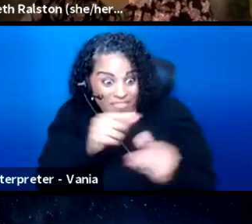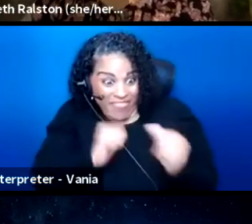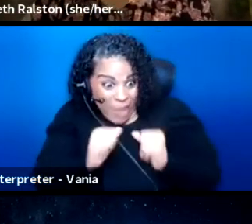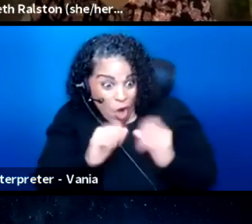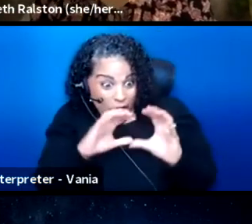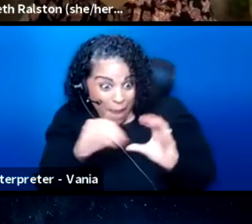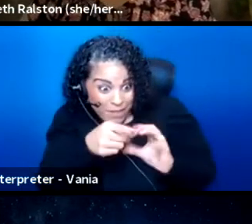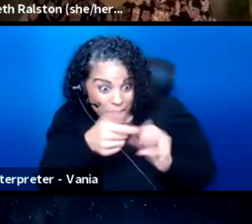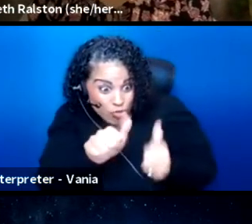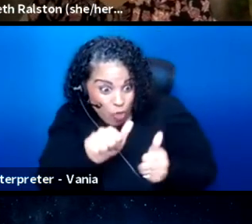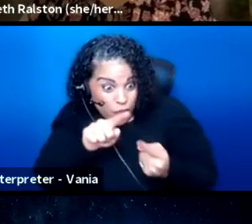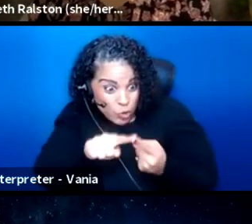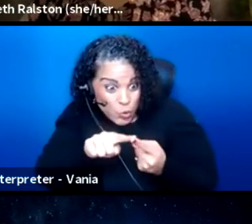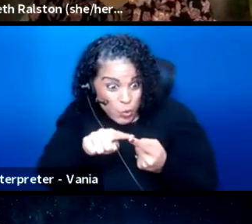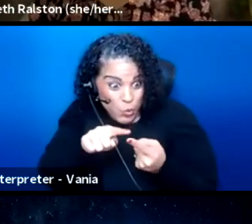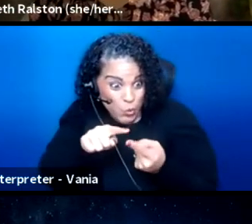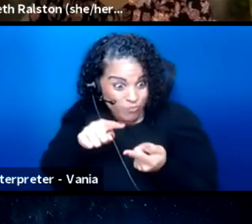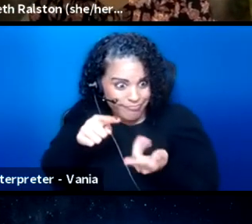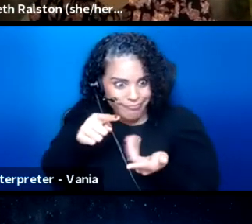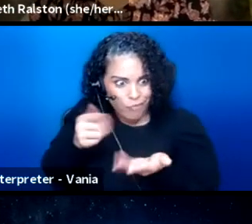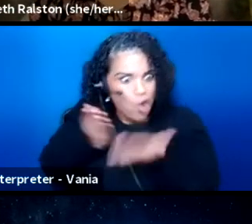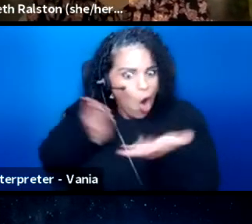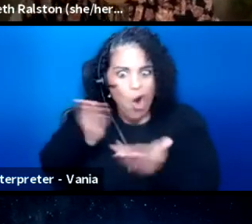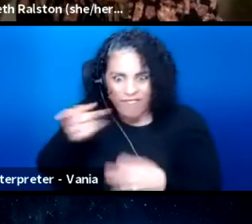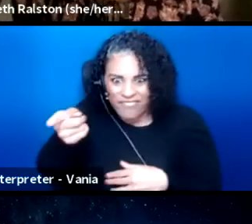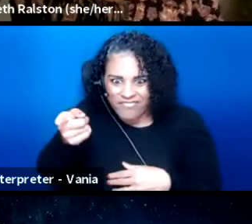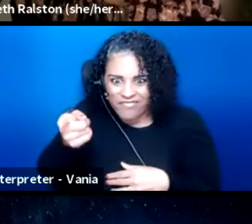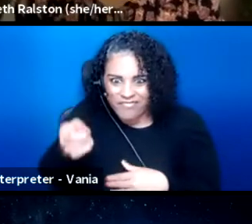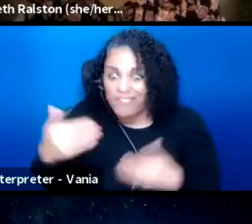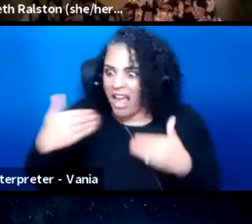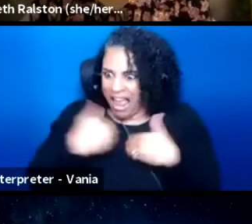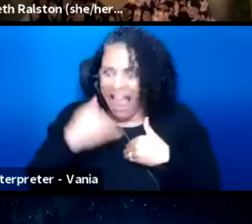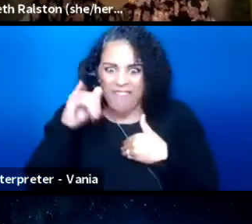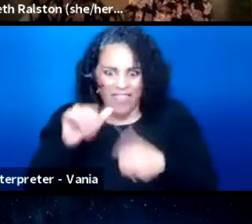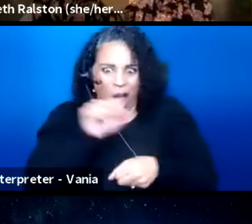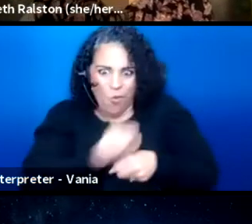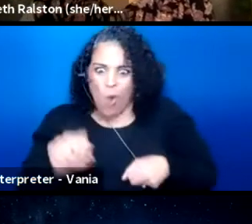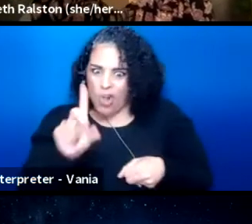and have that work done under the leadership of somebody